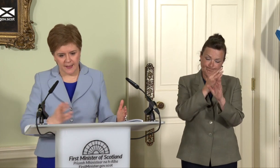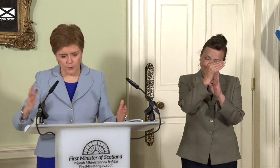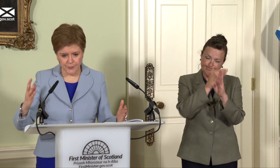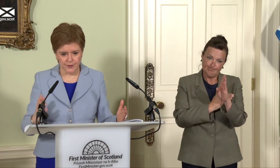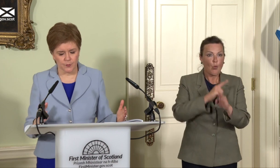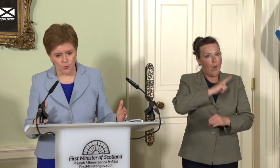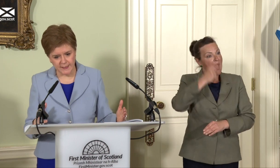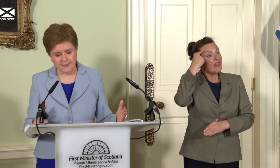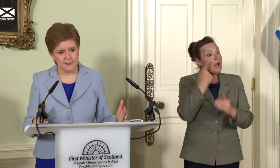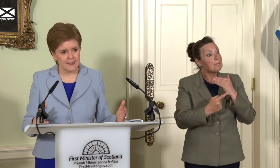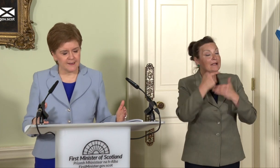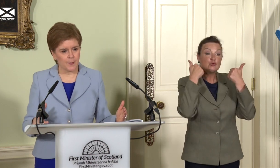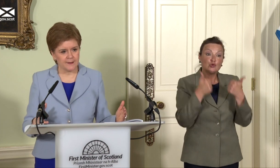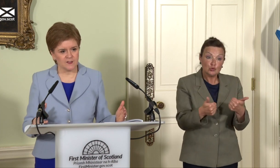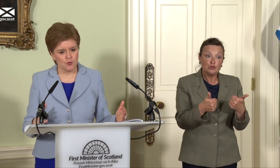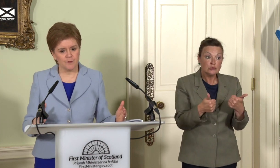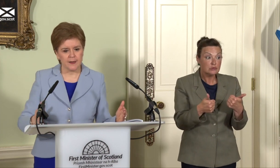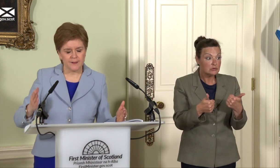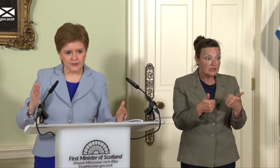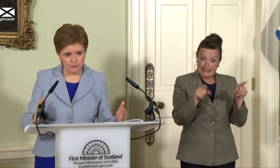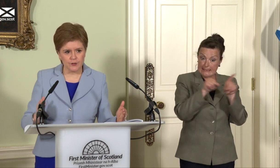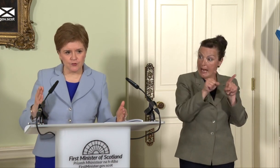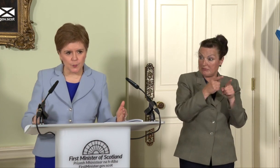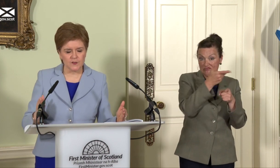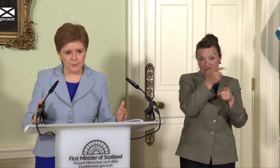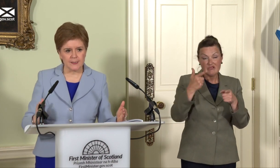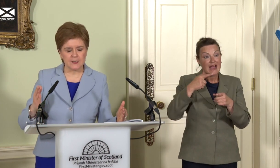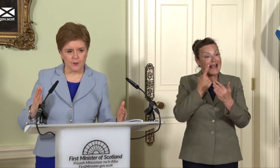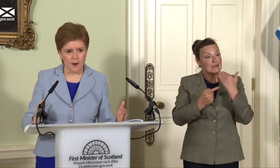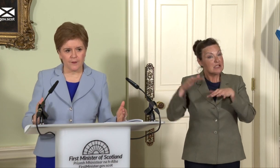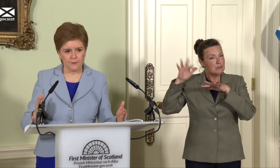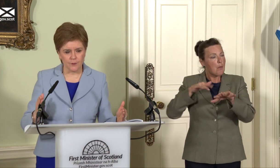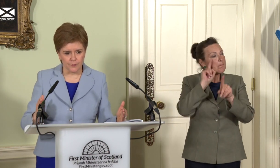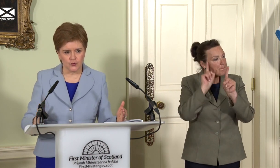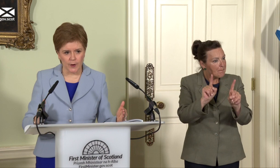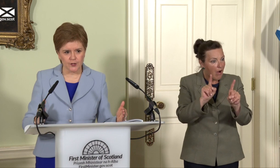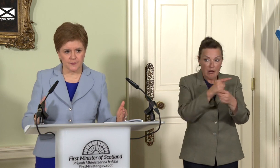and with the wider independence movement, there is a real responsibility on the part of the people who argue for